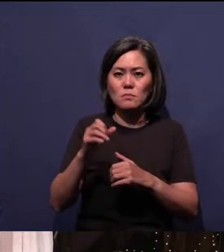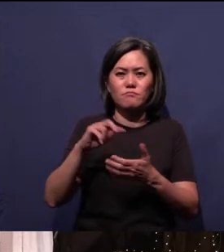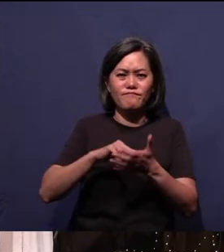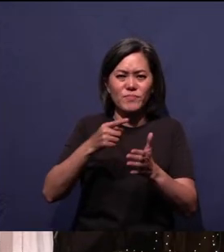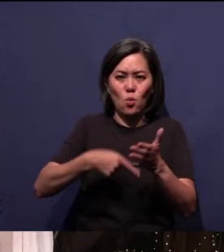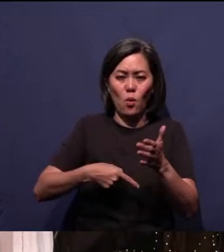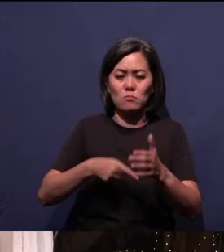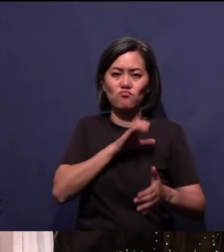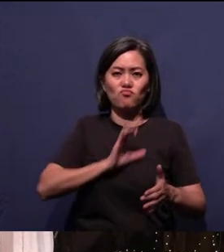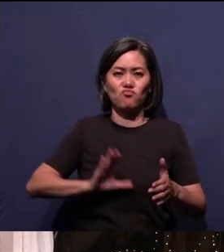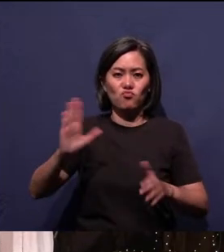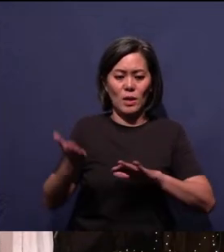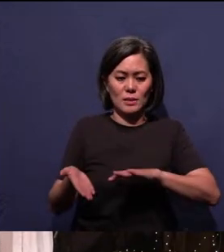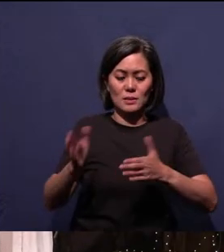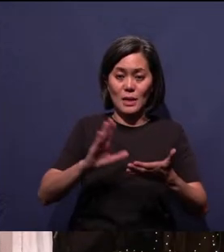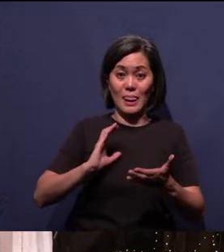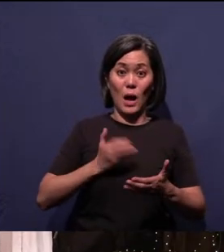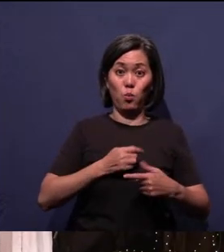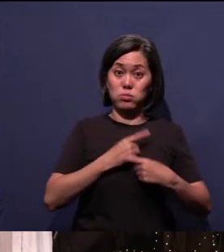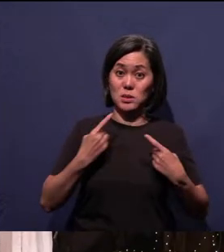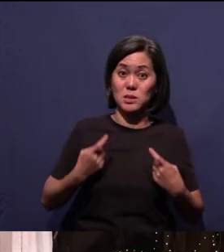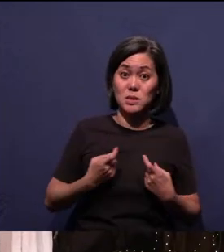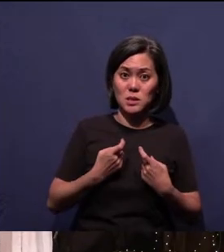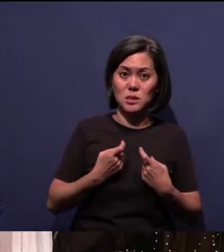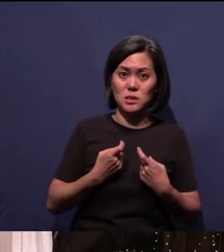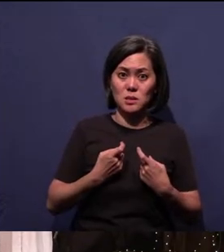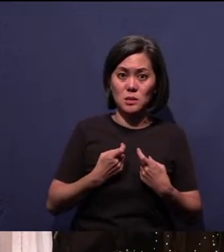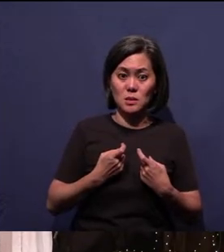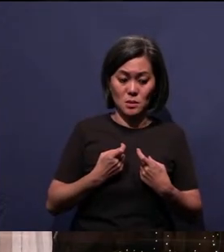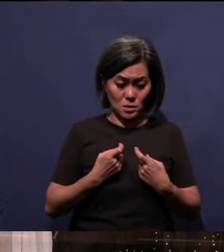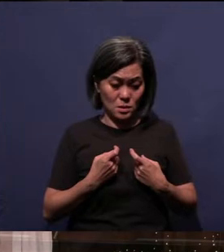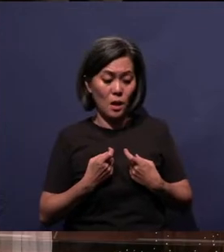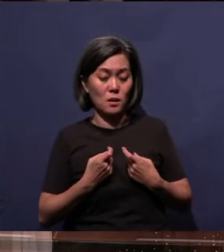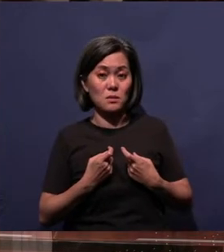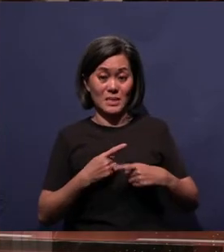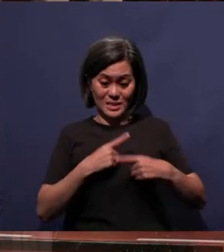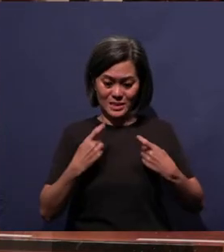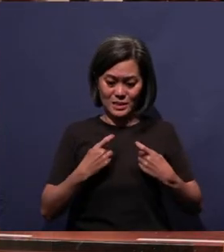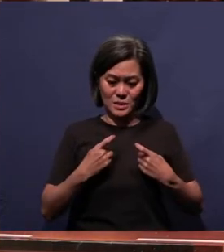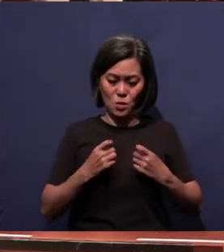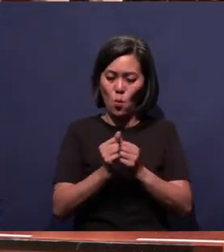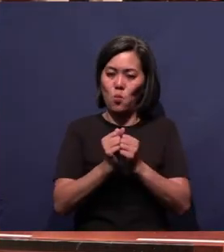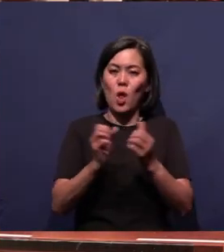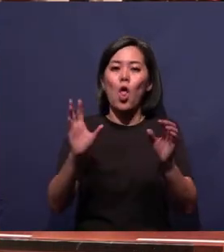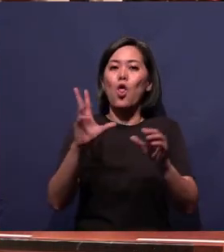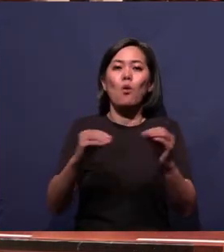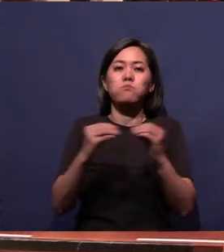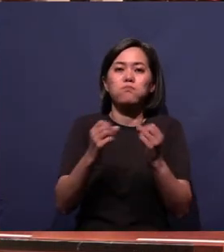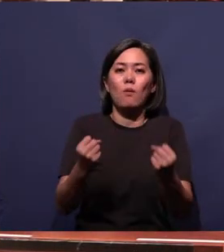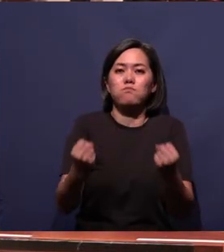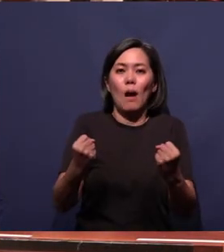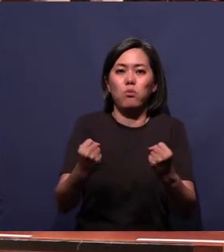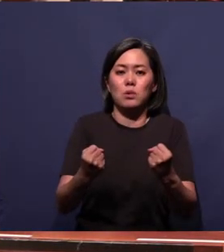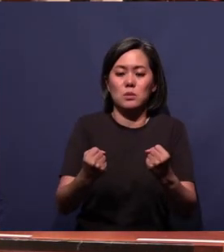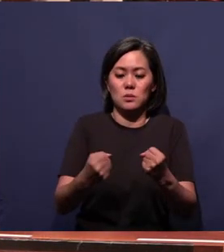our sins became powerless to rule over us. Jesus destroyed the curse of sin.